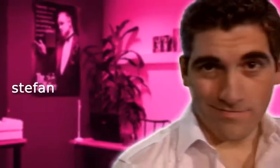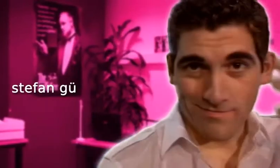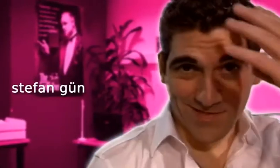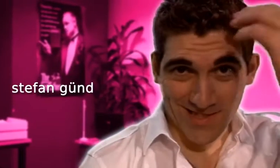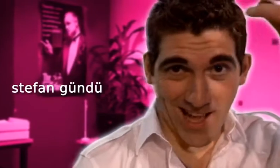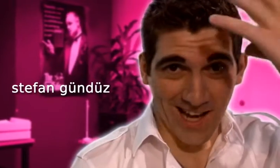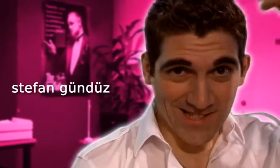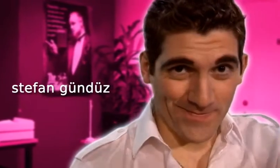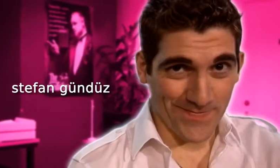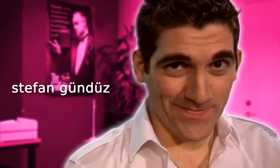Salim